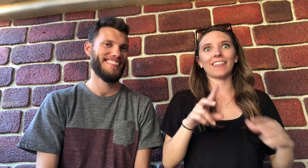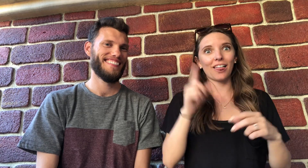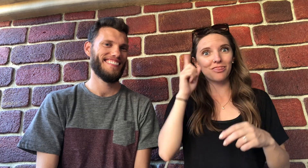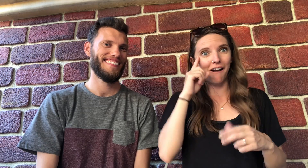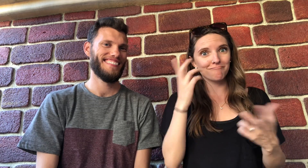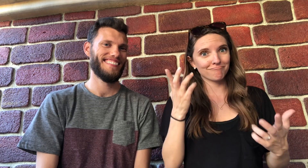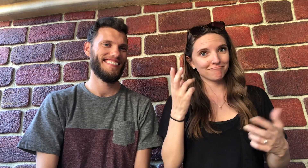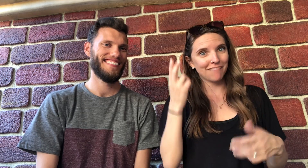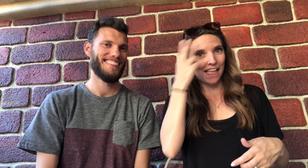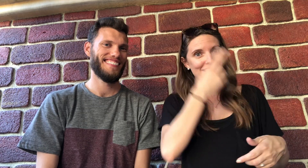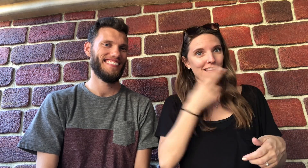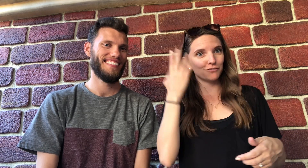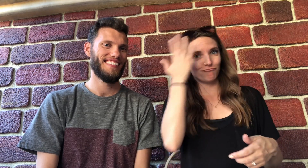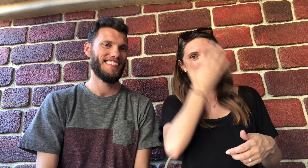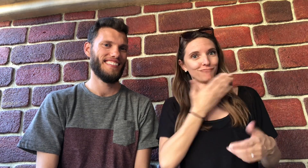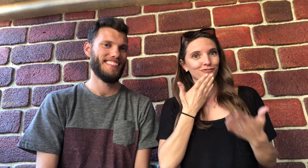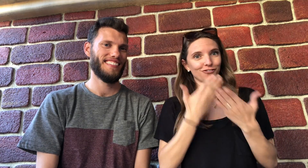I thought you were handsome and good looking.